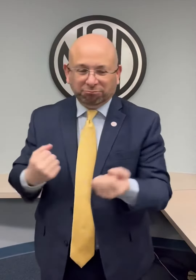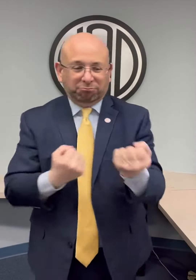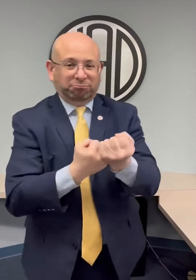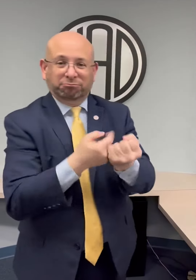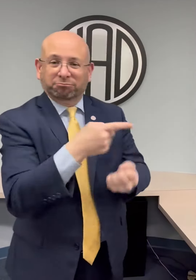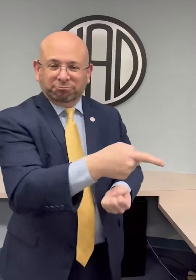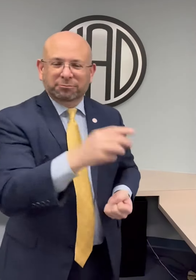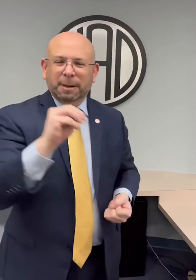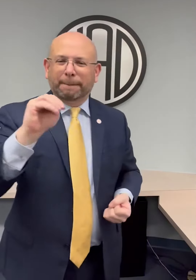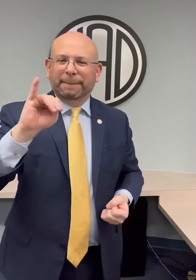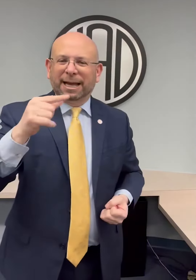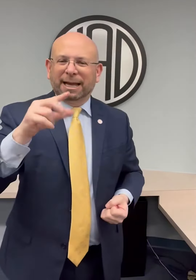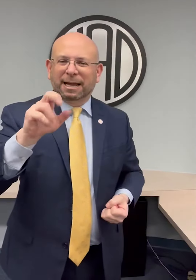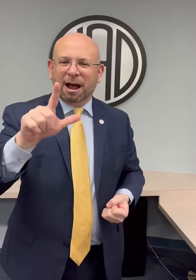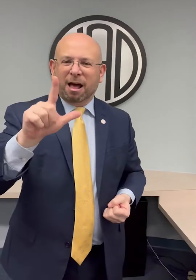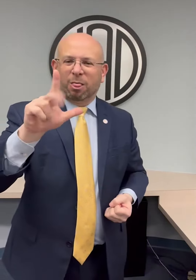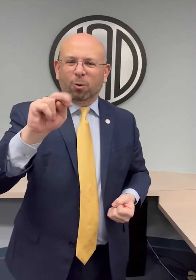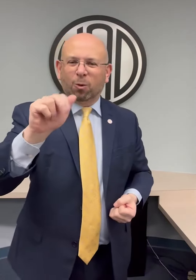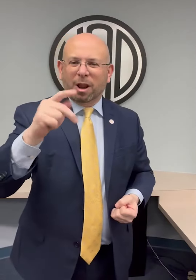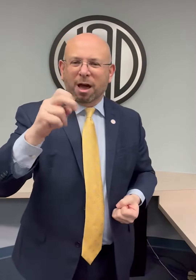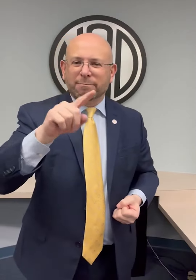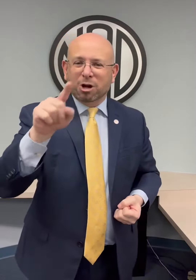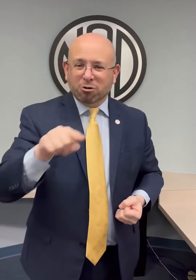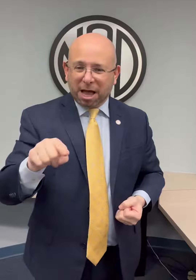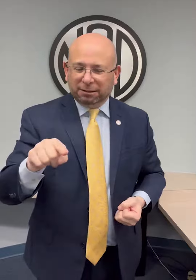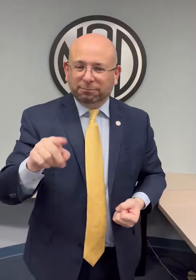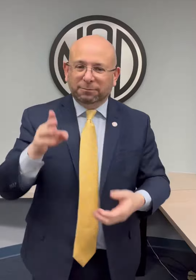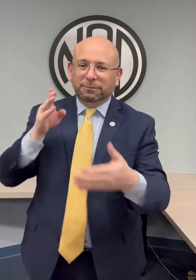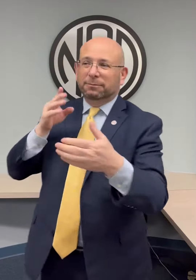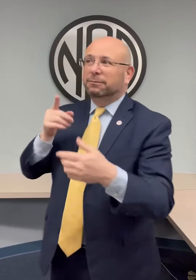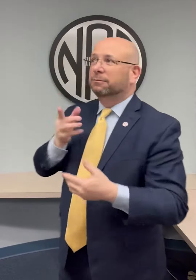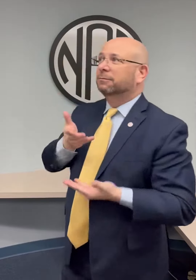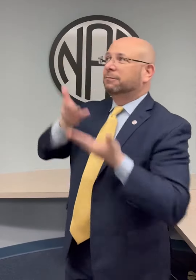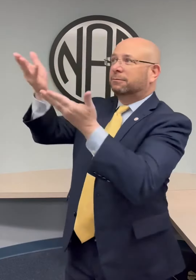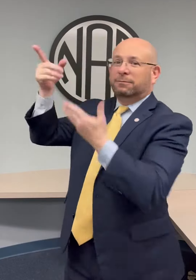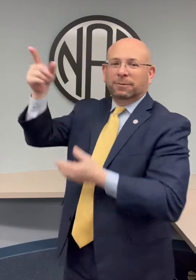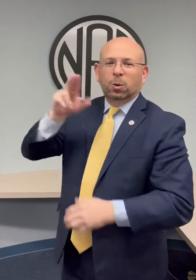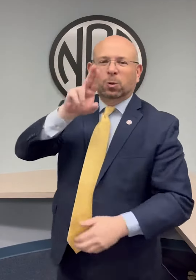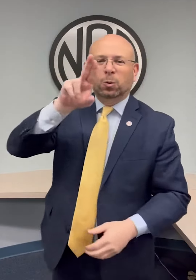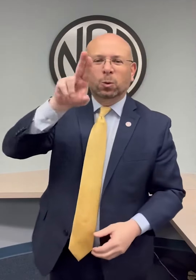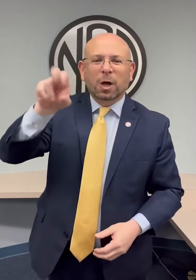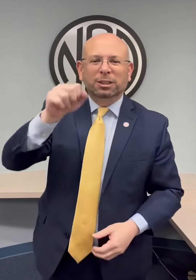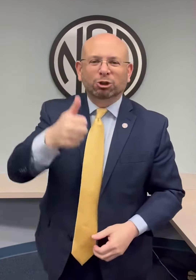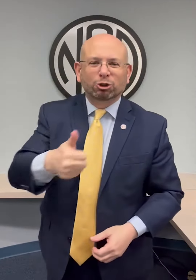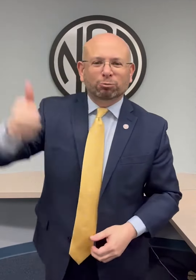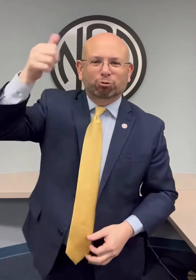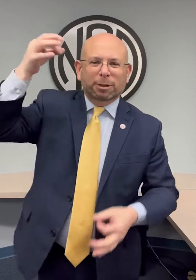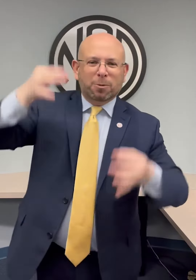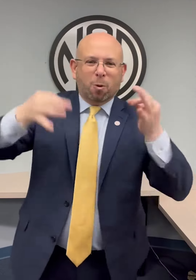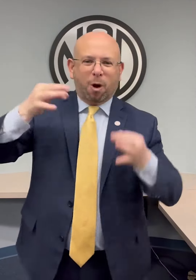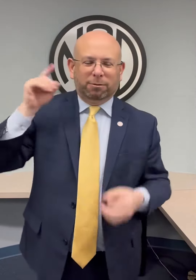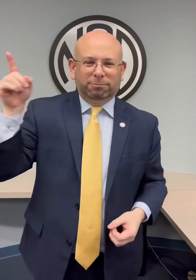we represent Miguel Luna Perez in a case that was brought to the U.S. Supreme Court.